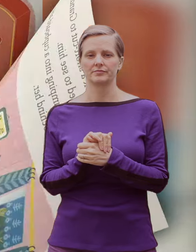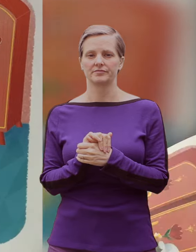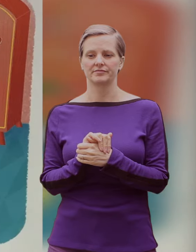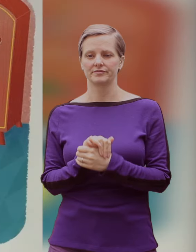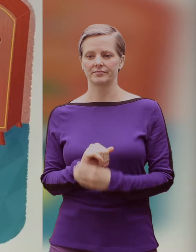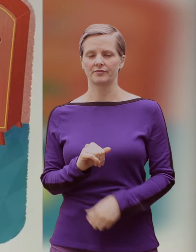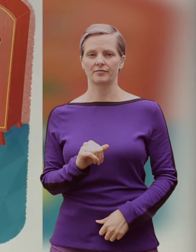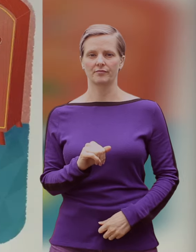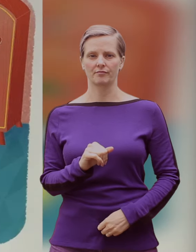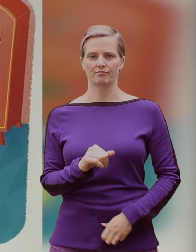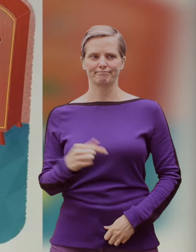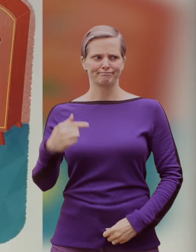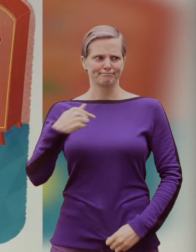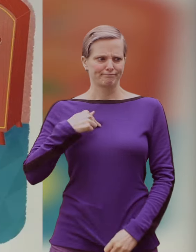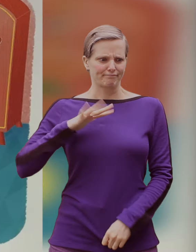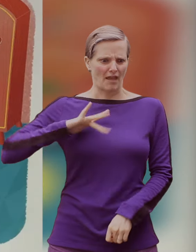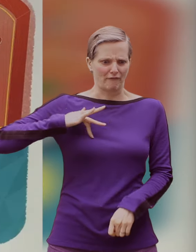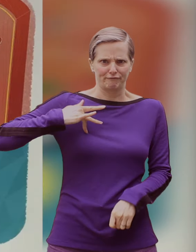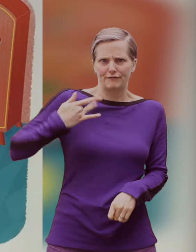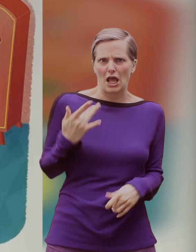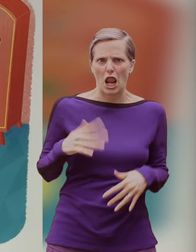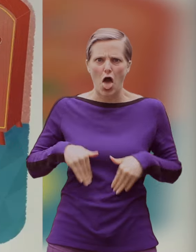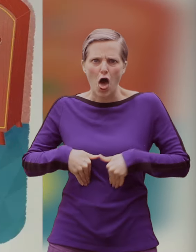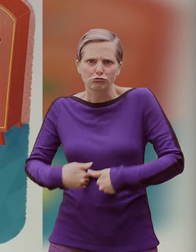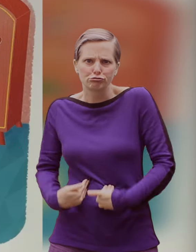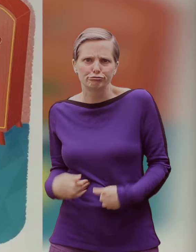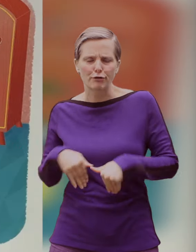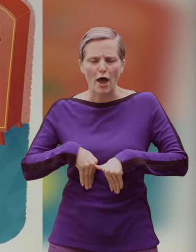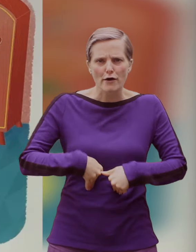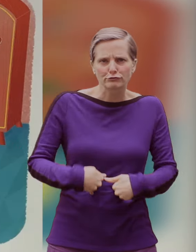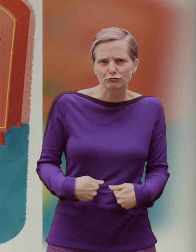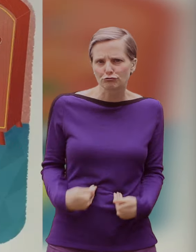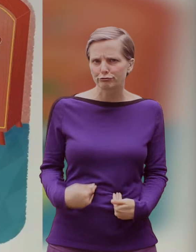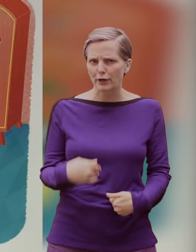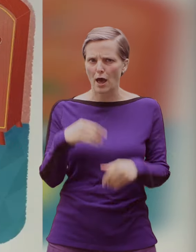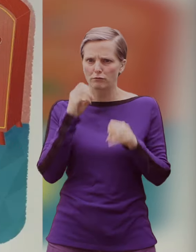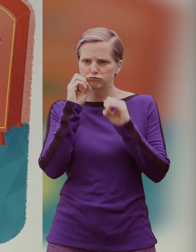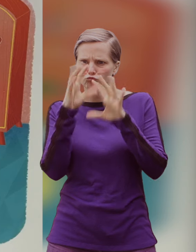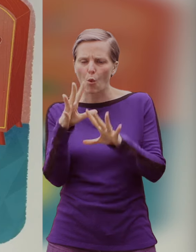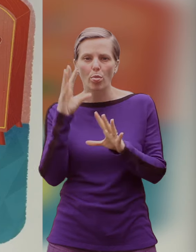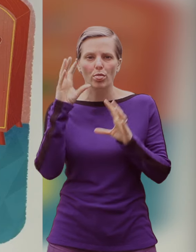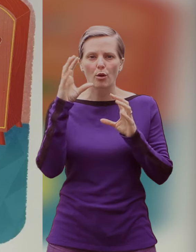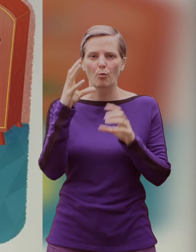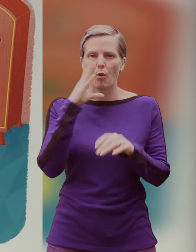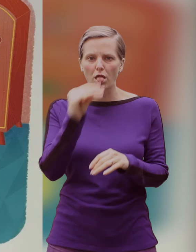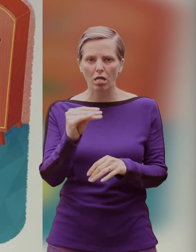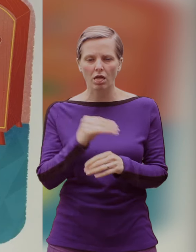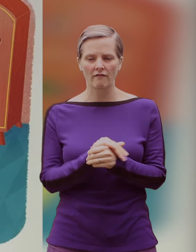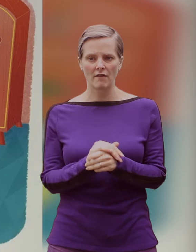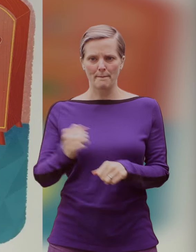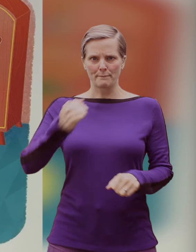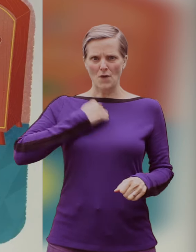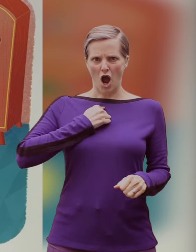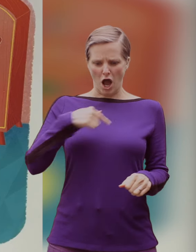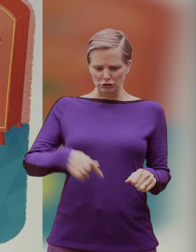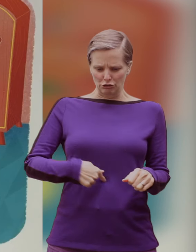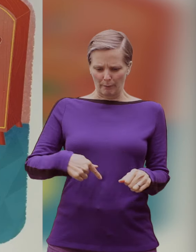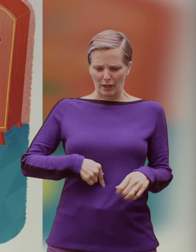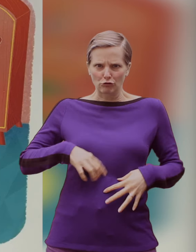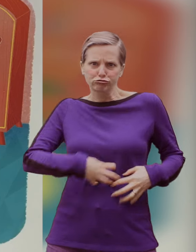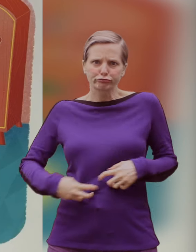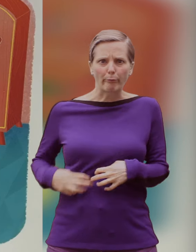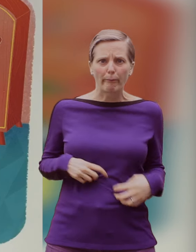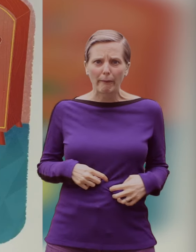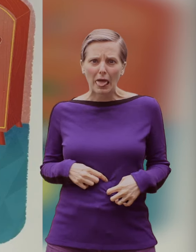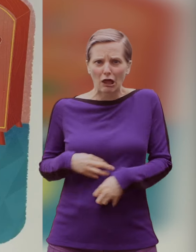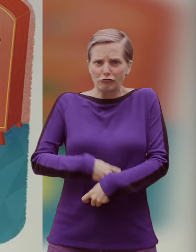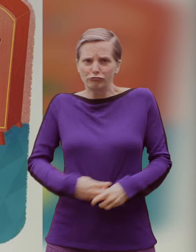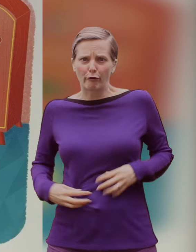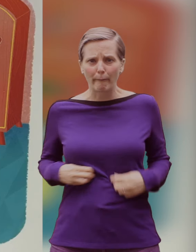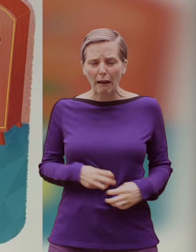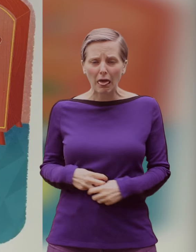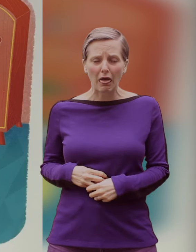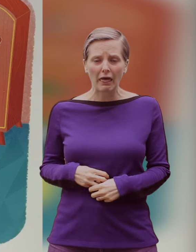I am feeling hungrier and hungrier roared the wolf and my tummy is getting rumblier and rumblier.